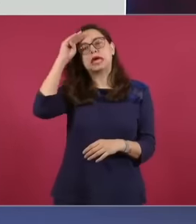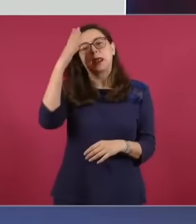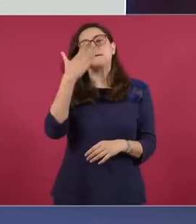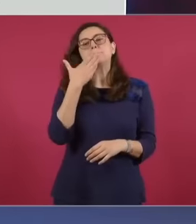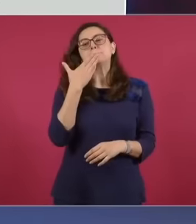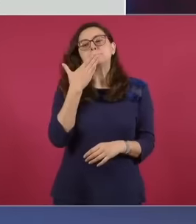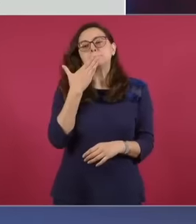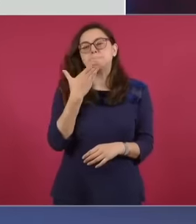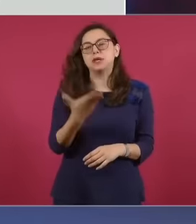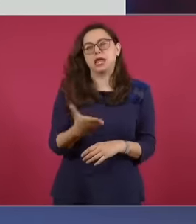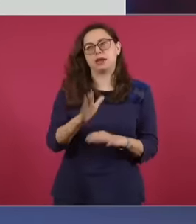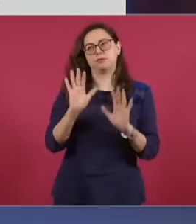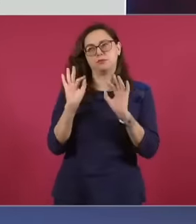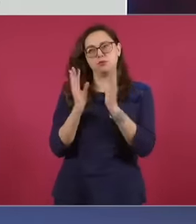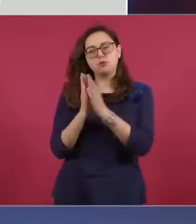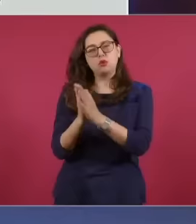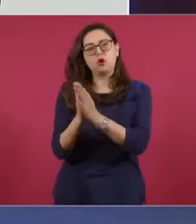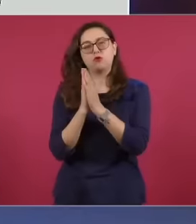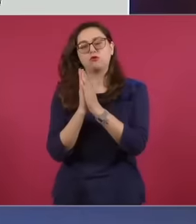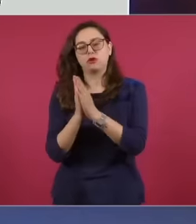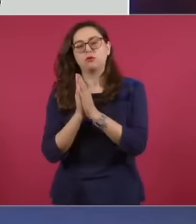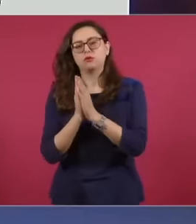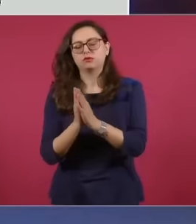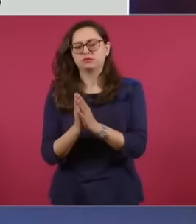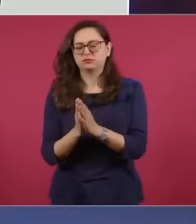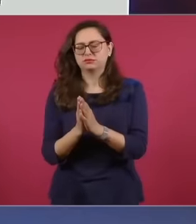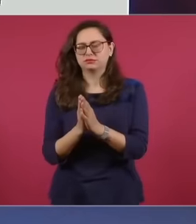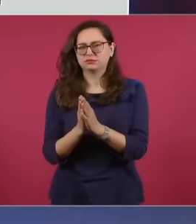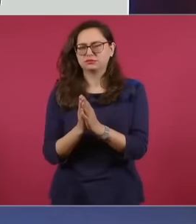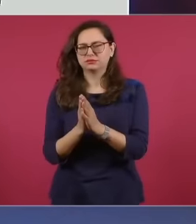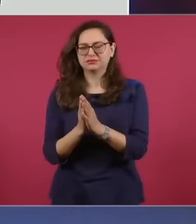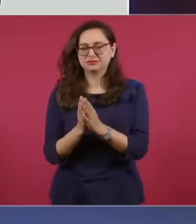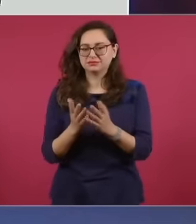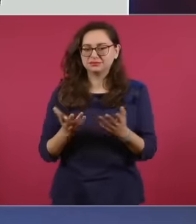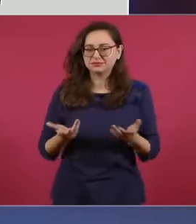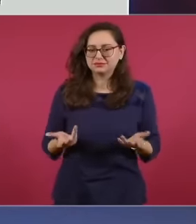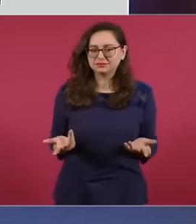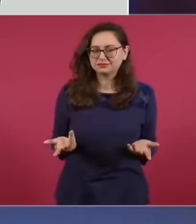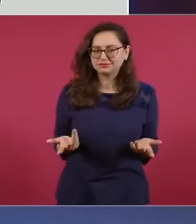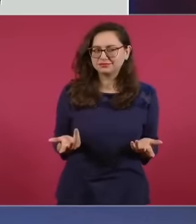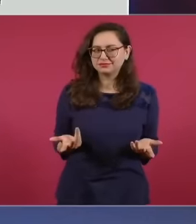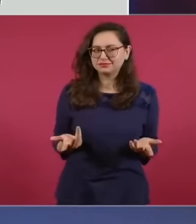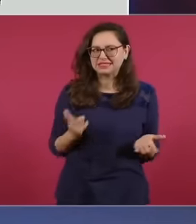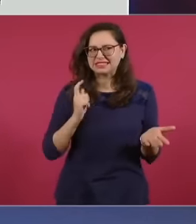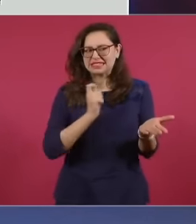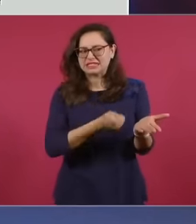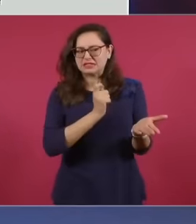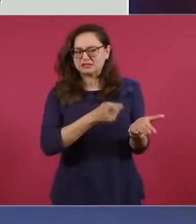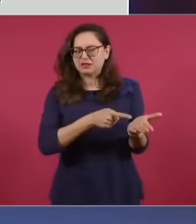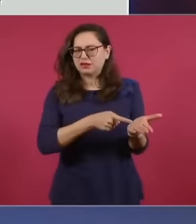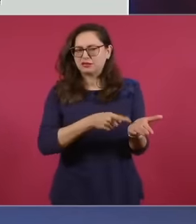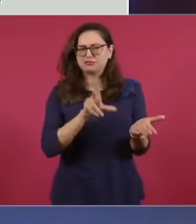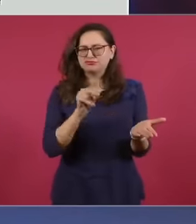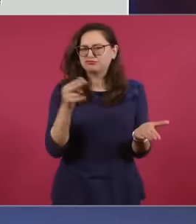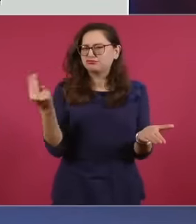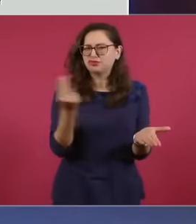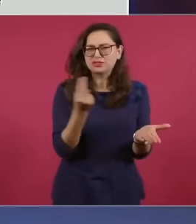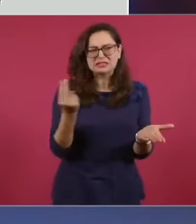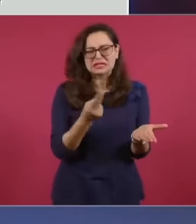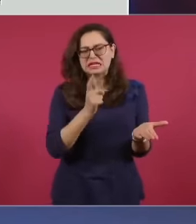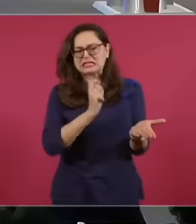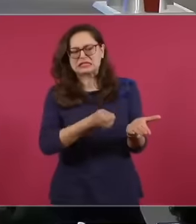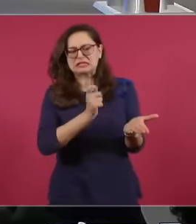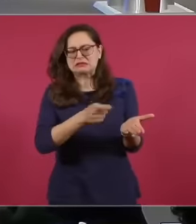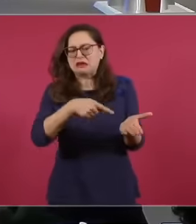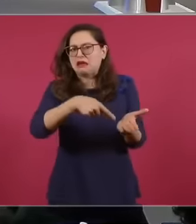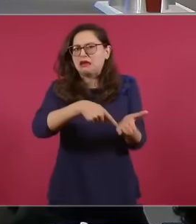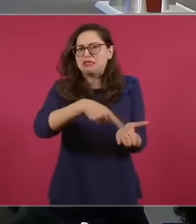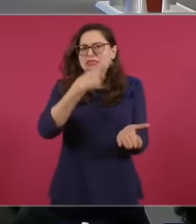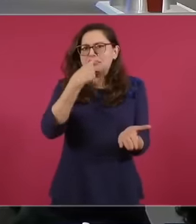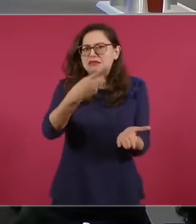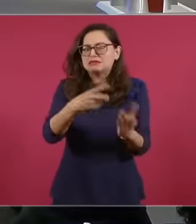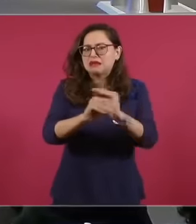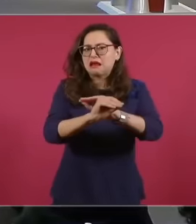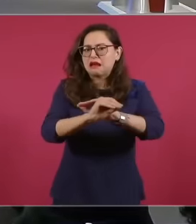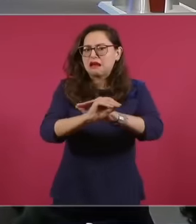Constitution is completely clear in How to carry out the distribution of the